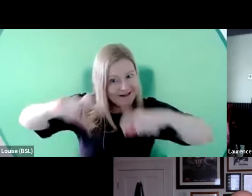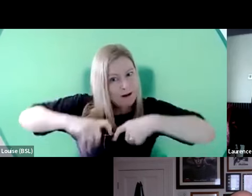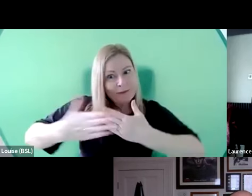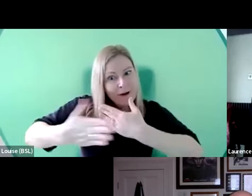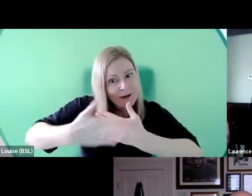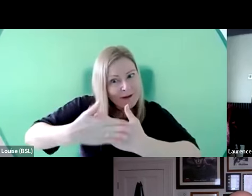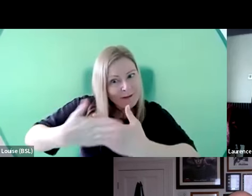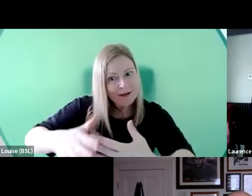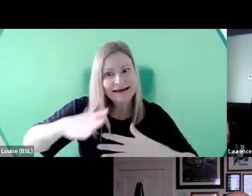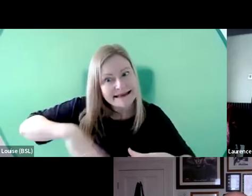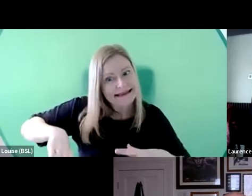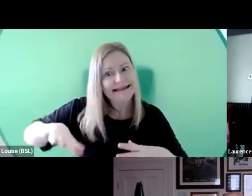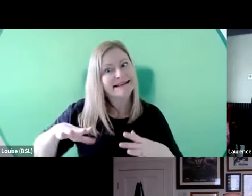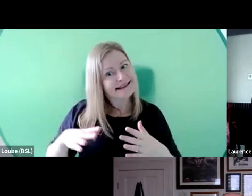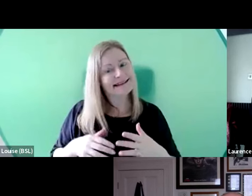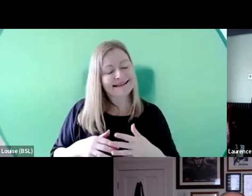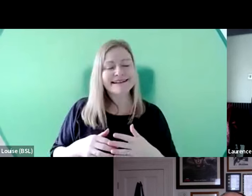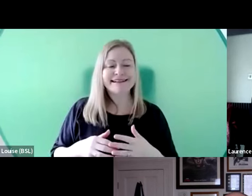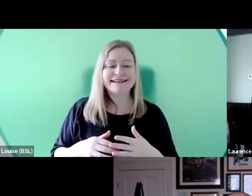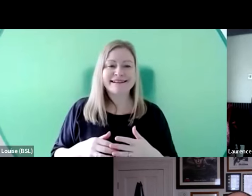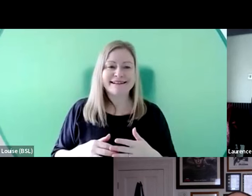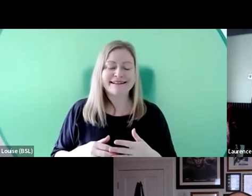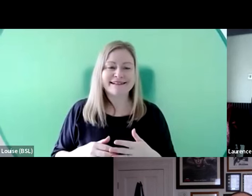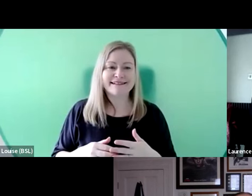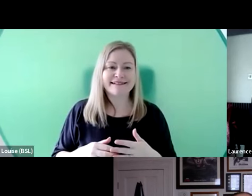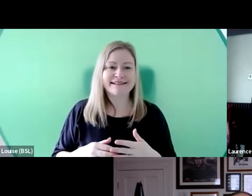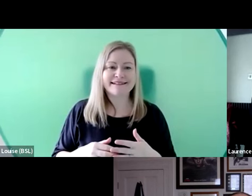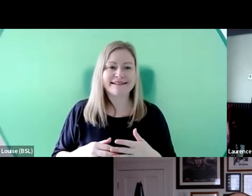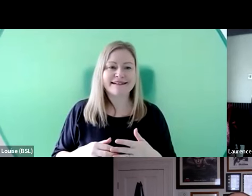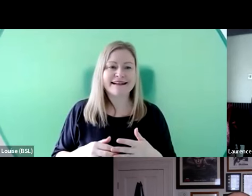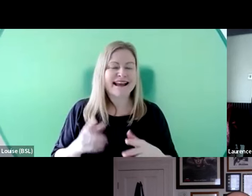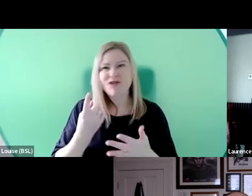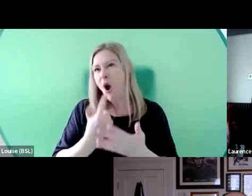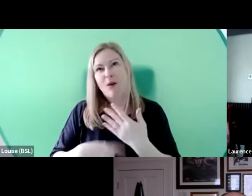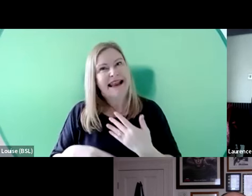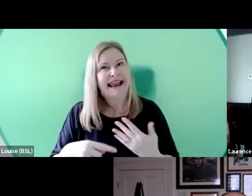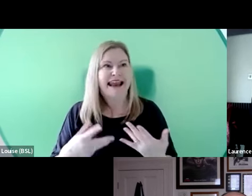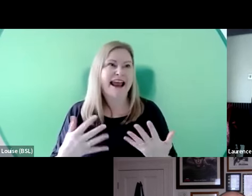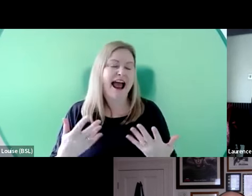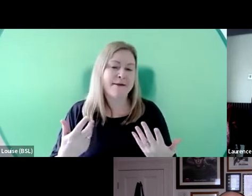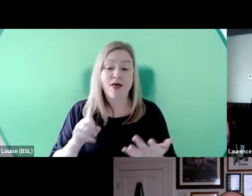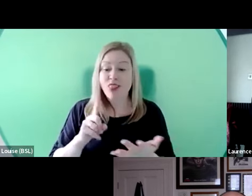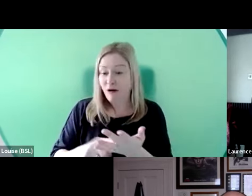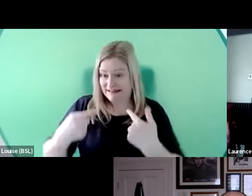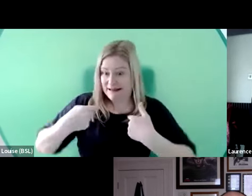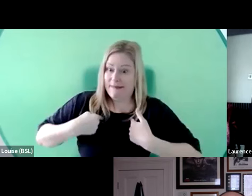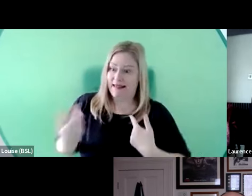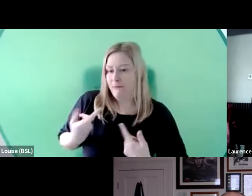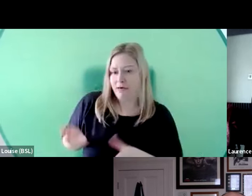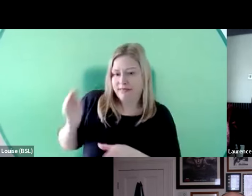pushing, pushing, pushing. Laurence and I in particular are involved in this TAP scheme,